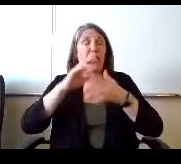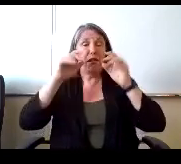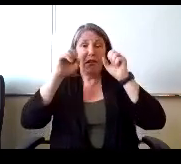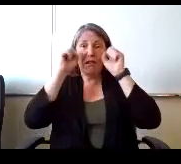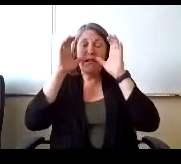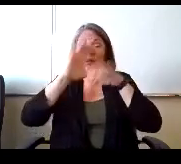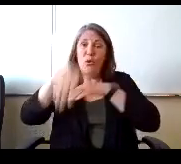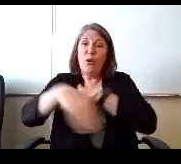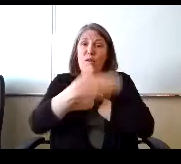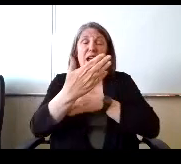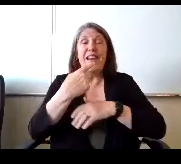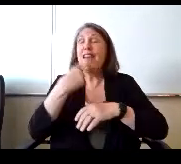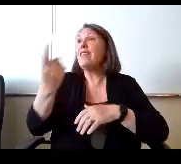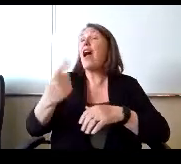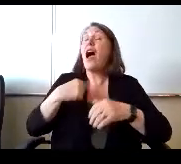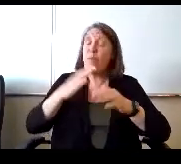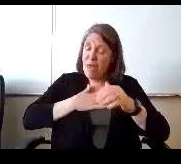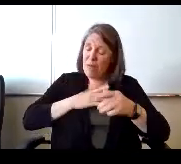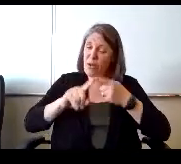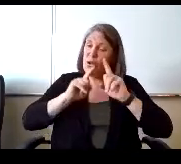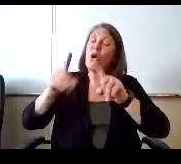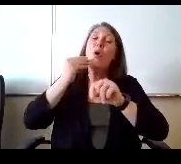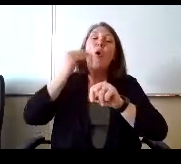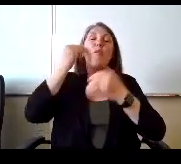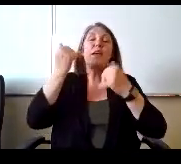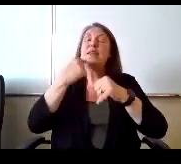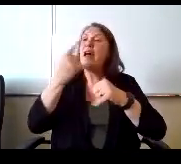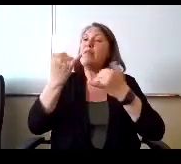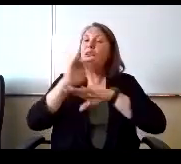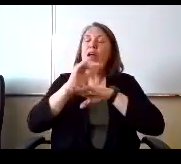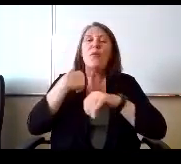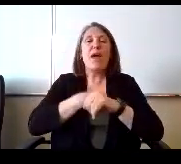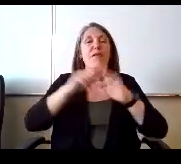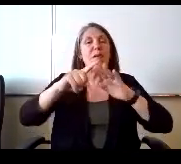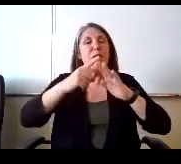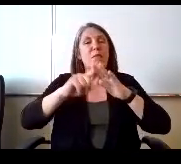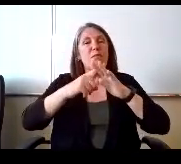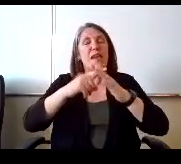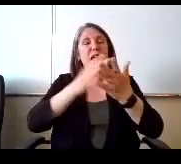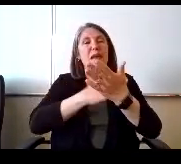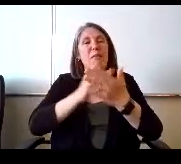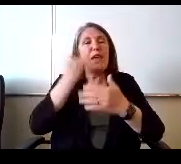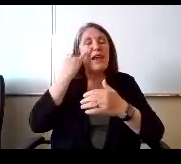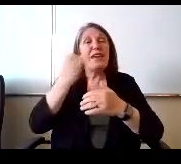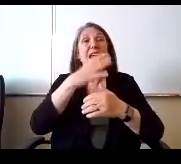we have this great beginning band idea an we have advanced students who get to play as well this summer